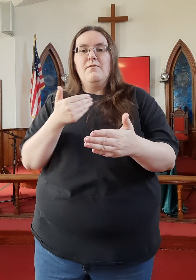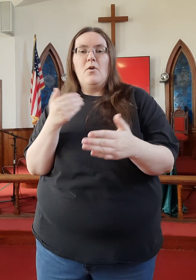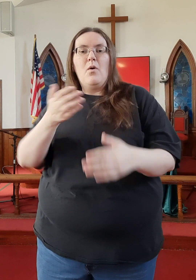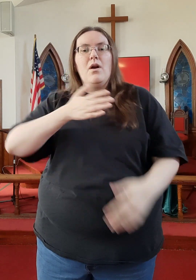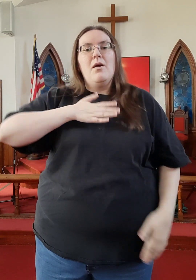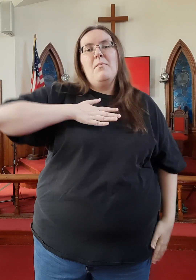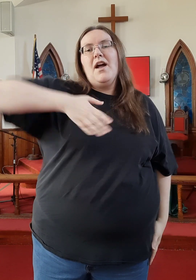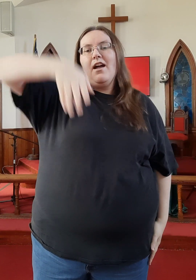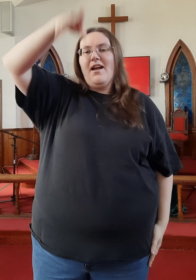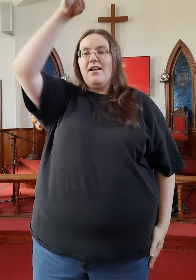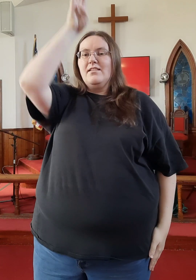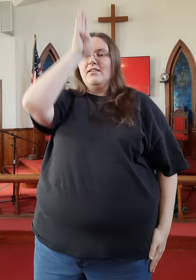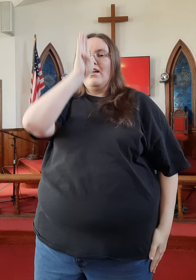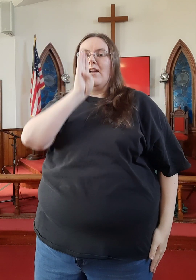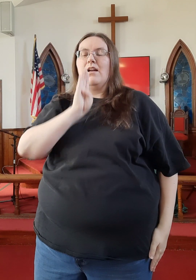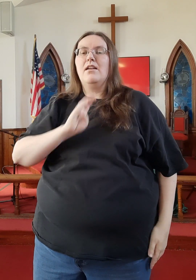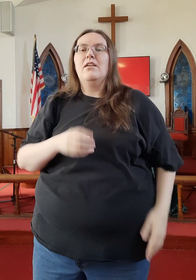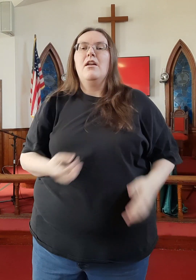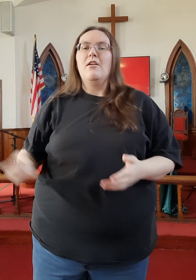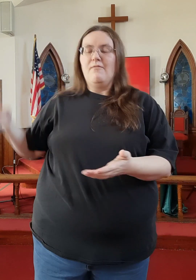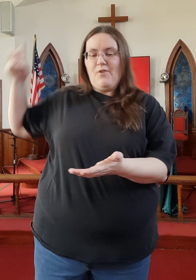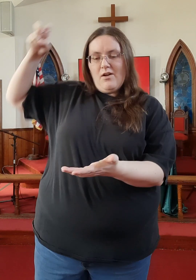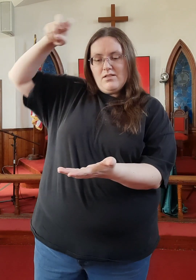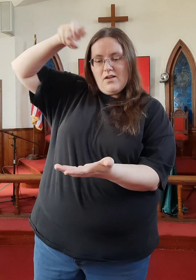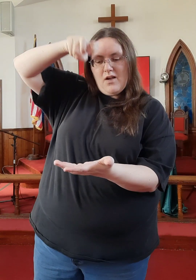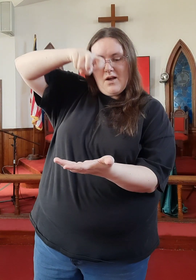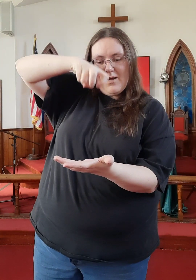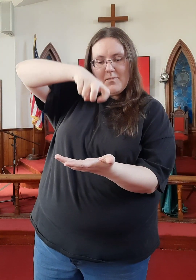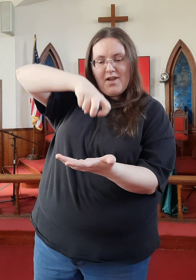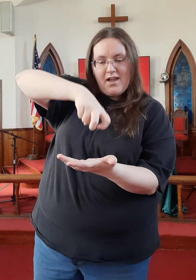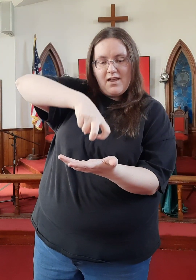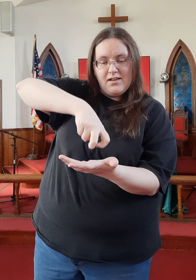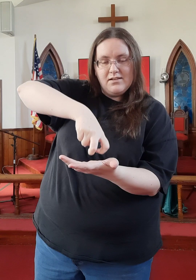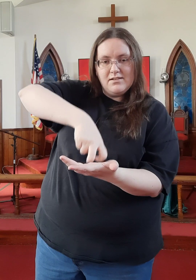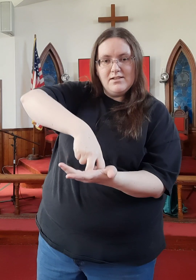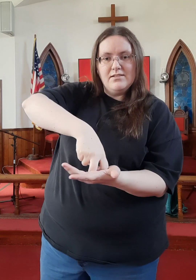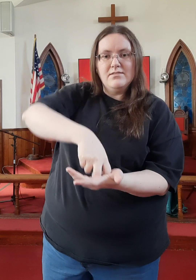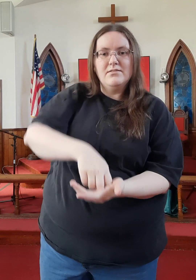Before my God, fall on my knees